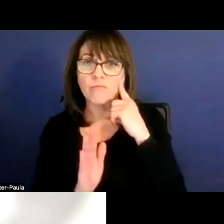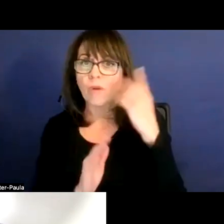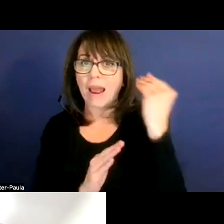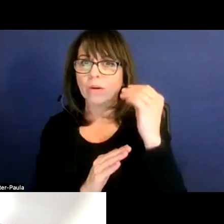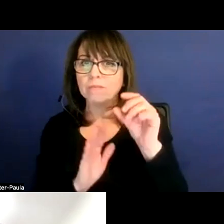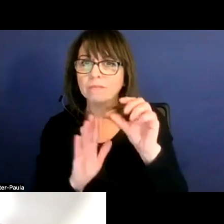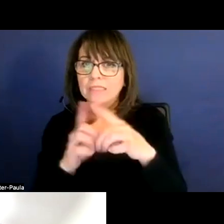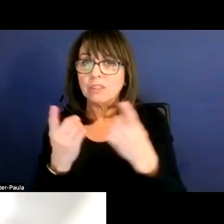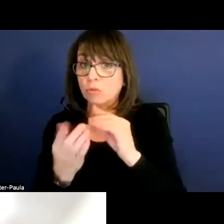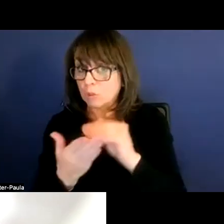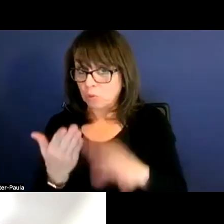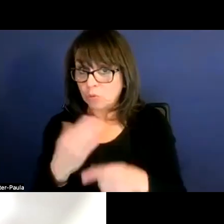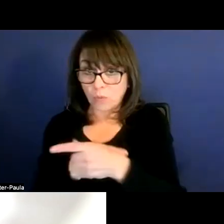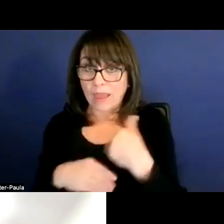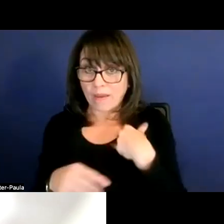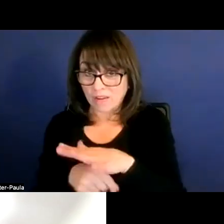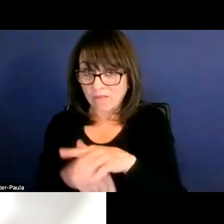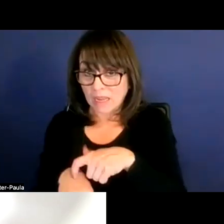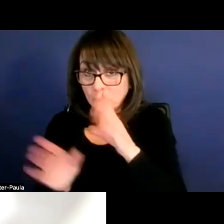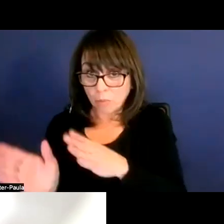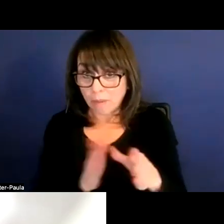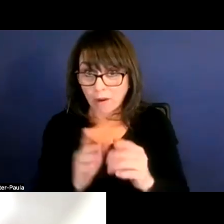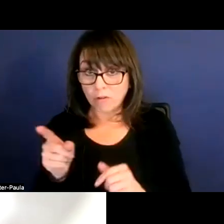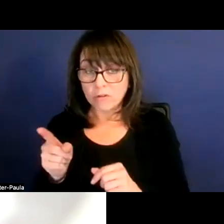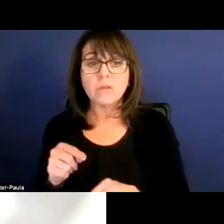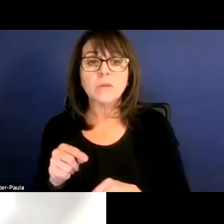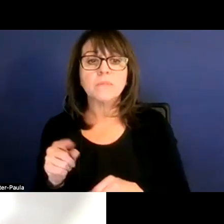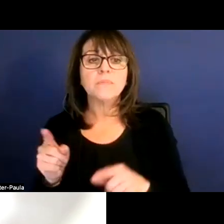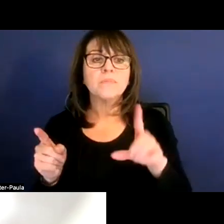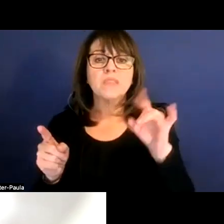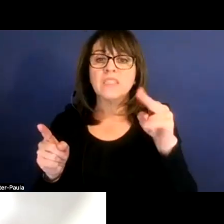Yeah. Go ahead. Go ahead, Dennis. Well, when we adopt the budget in June,